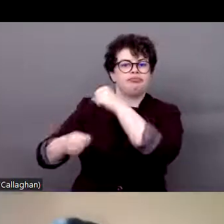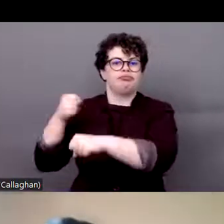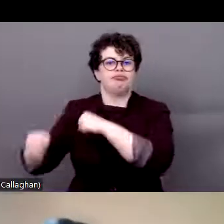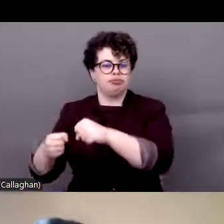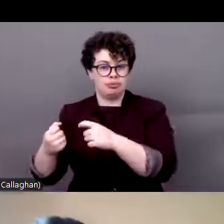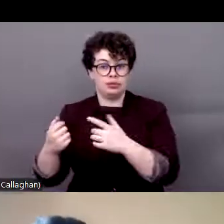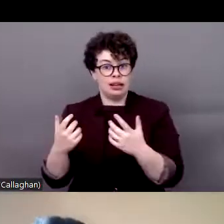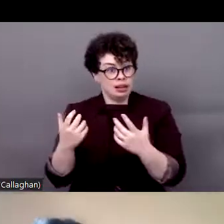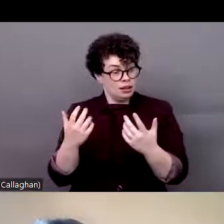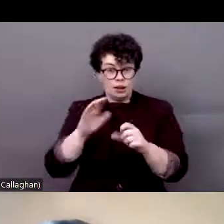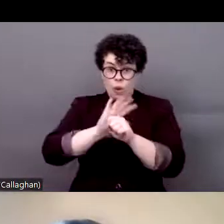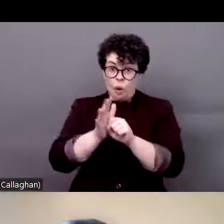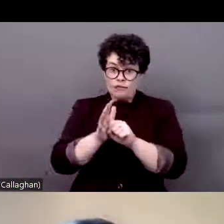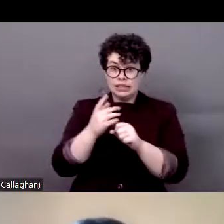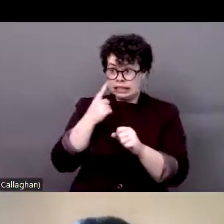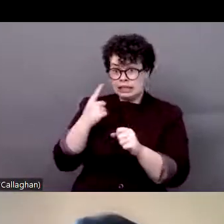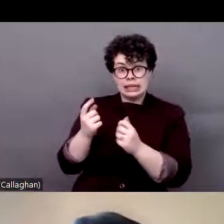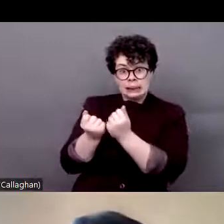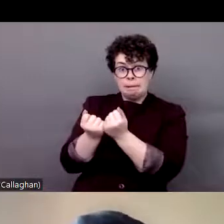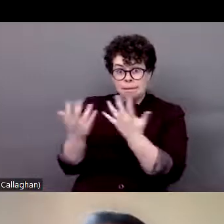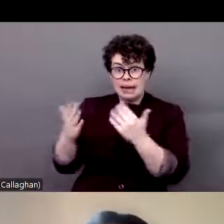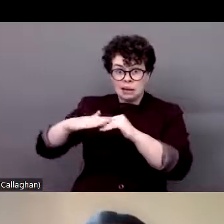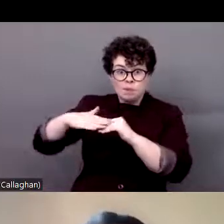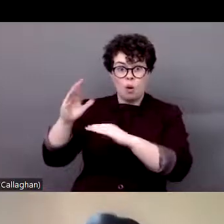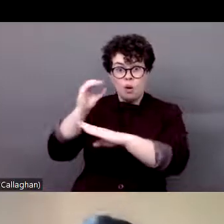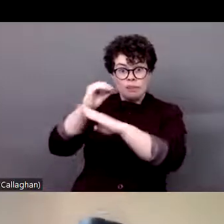disabilities who were violently approached by the police and killed.